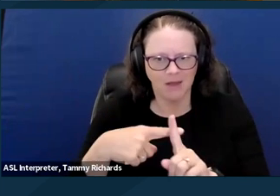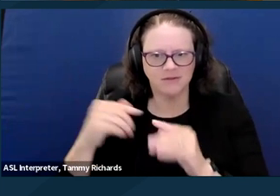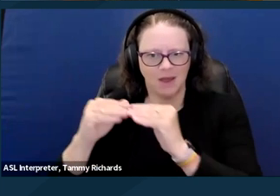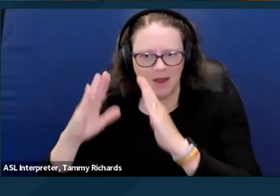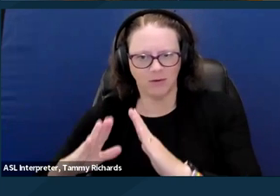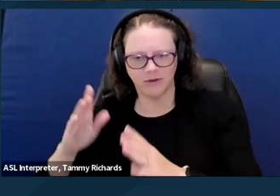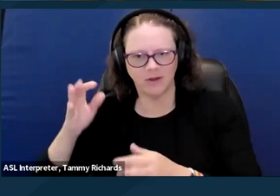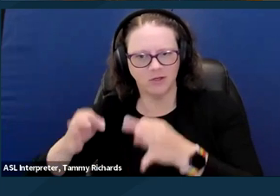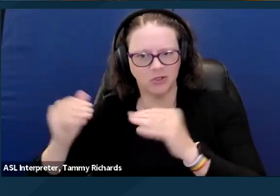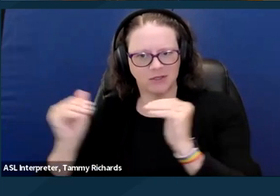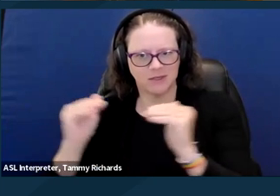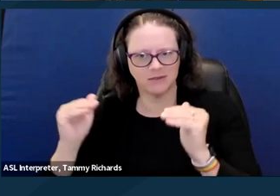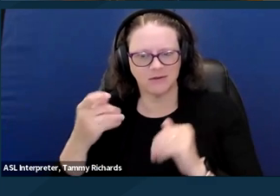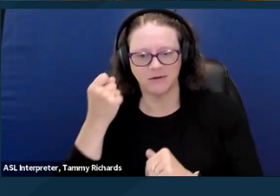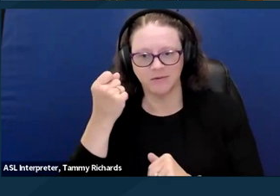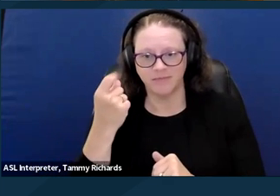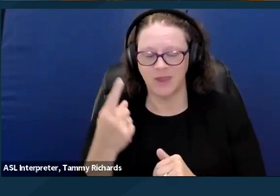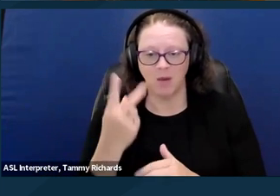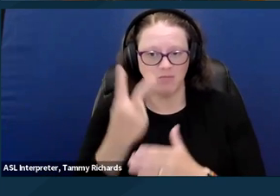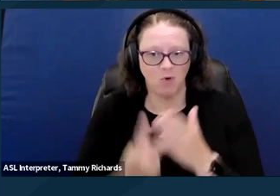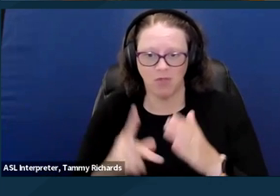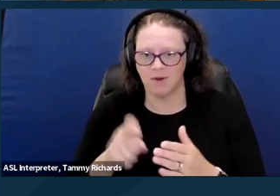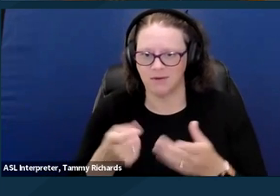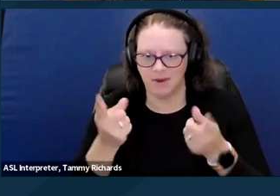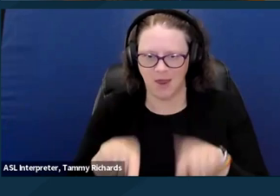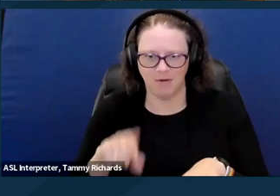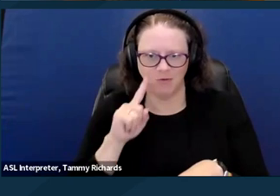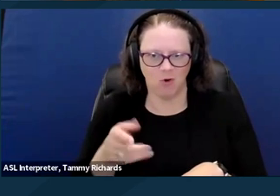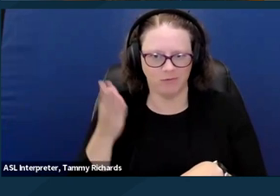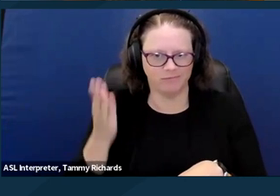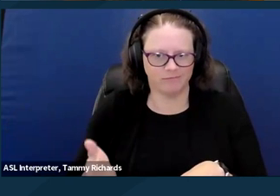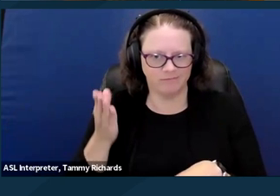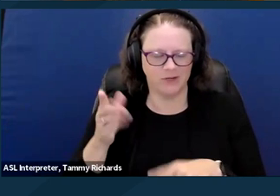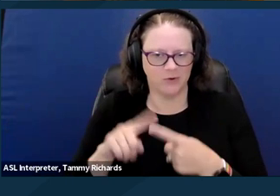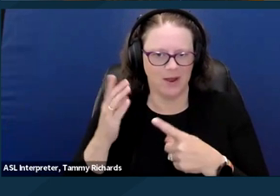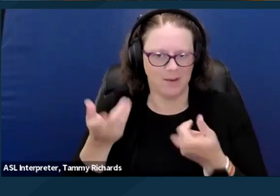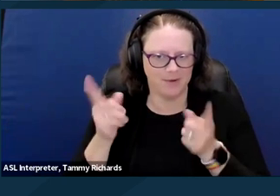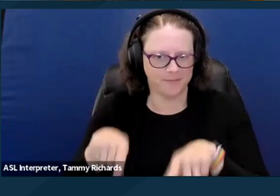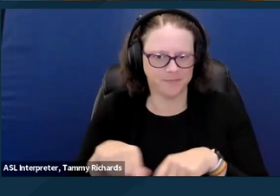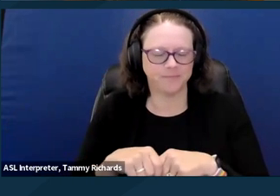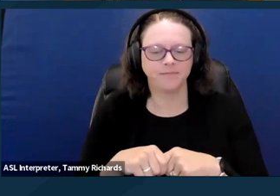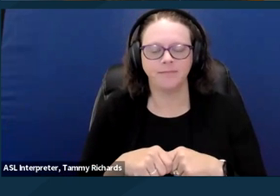without an achievement of disability justice. All of this requires a conscious practice